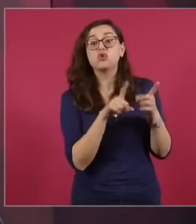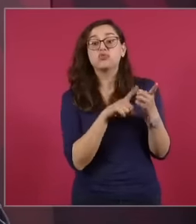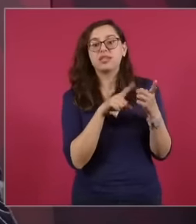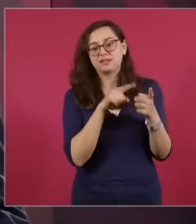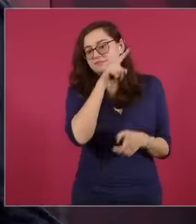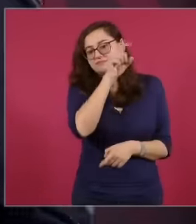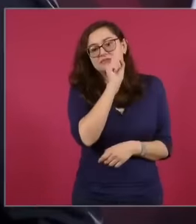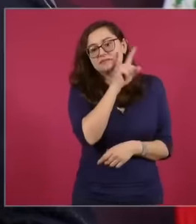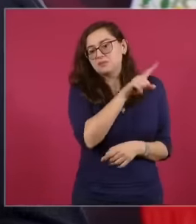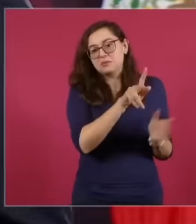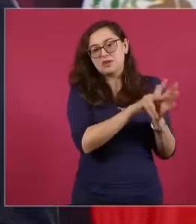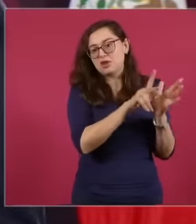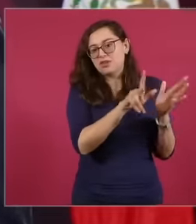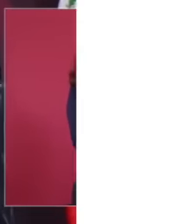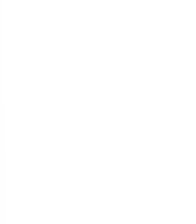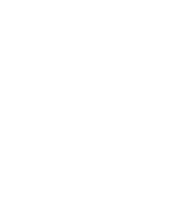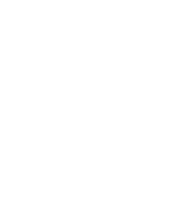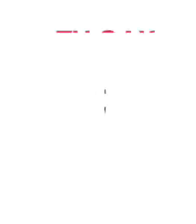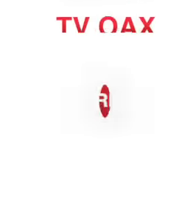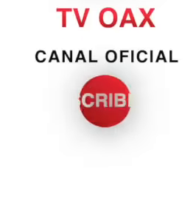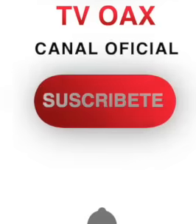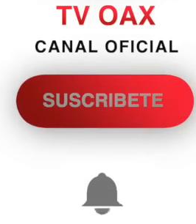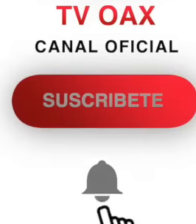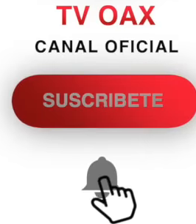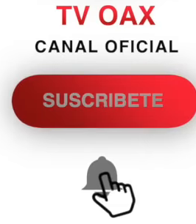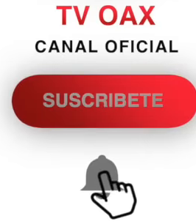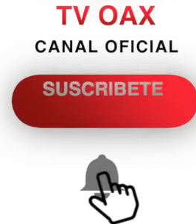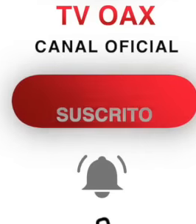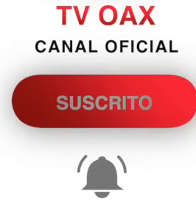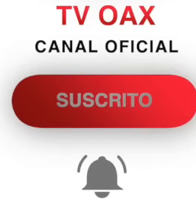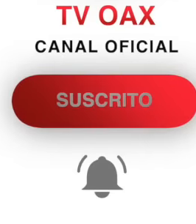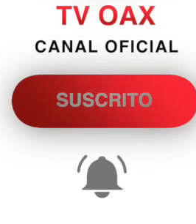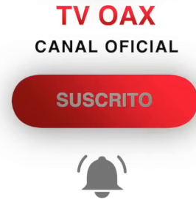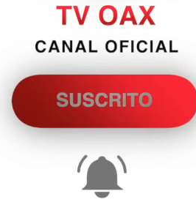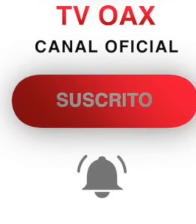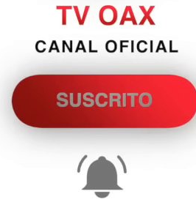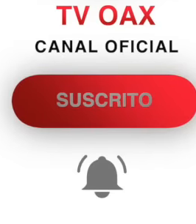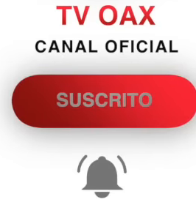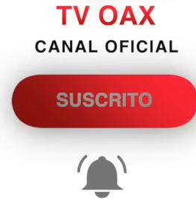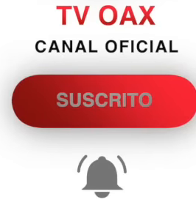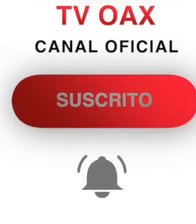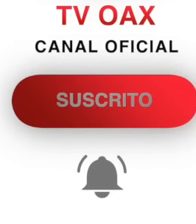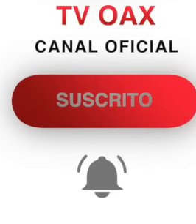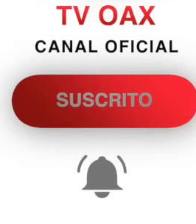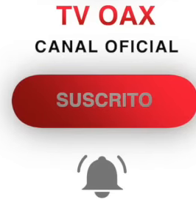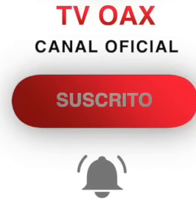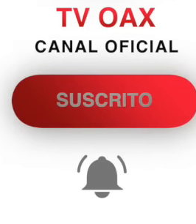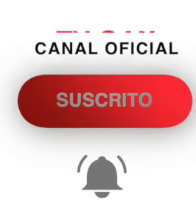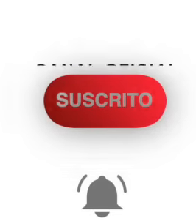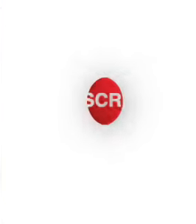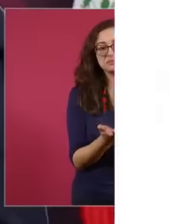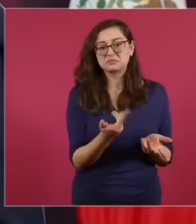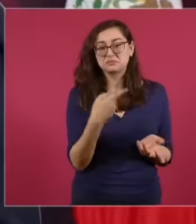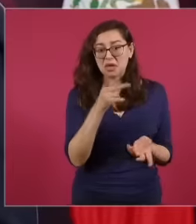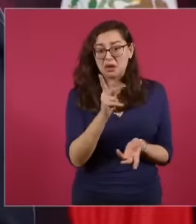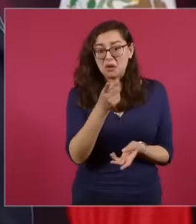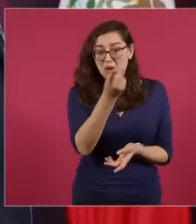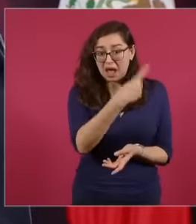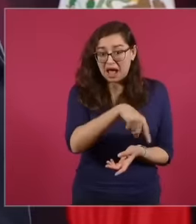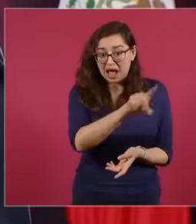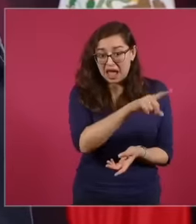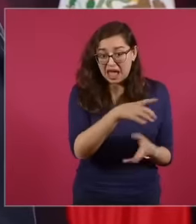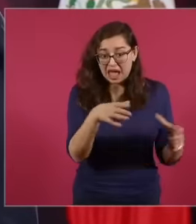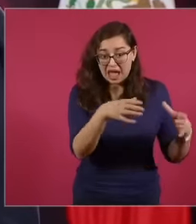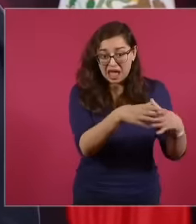them we are thinking is krause is Aguilar